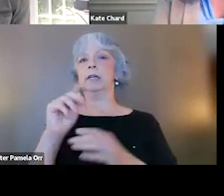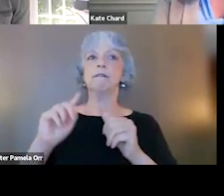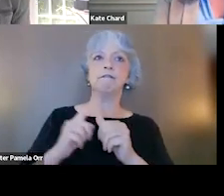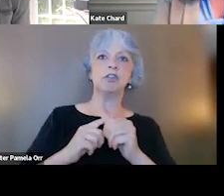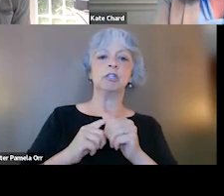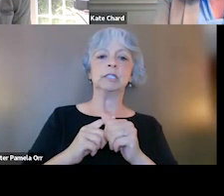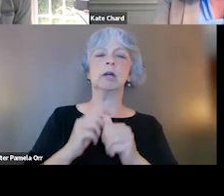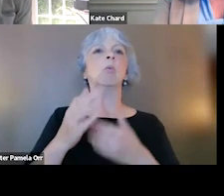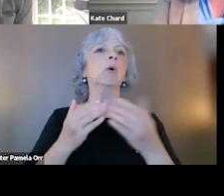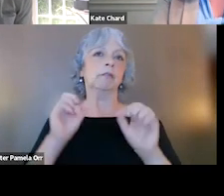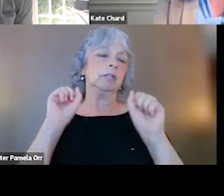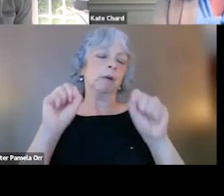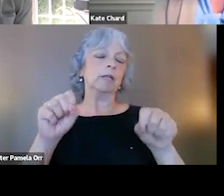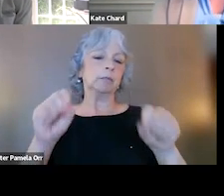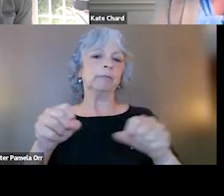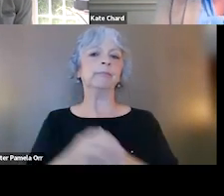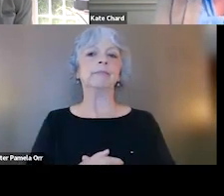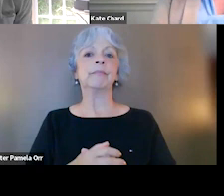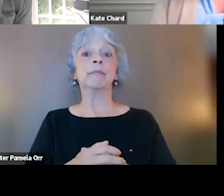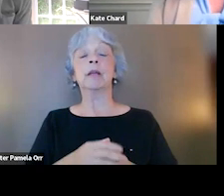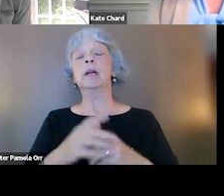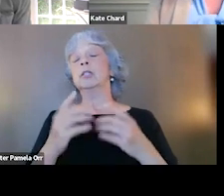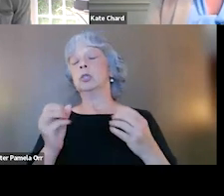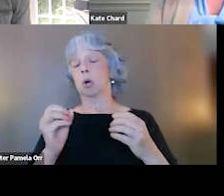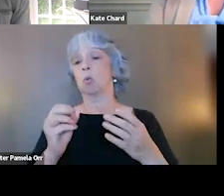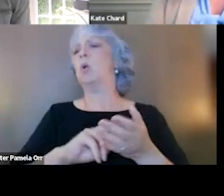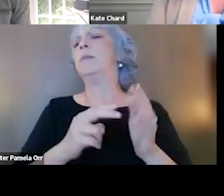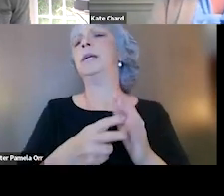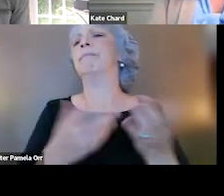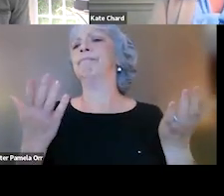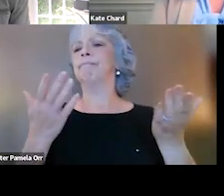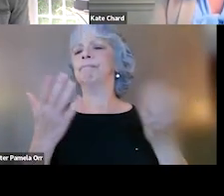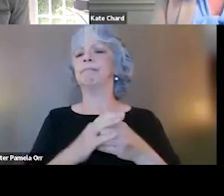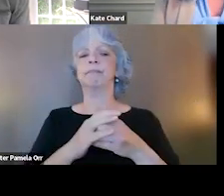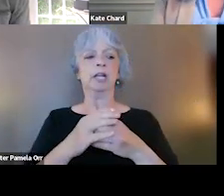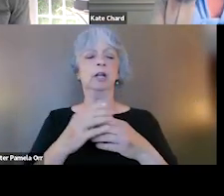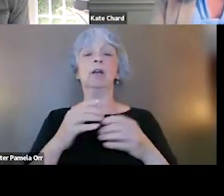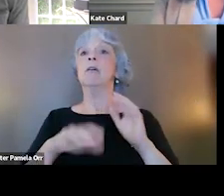whenever possible. Now that said, what do we mean by that? What we find is that the research,